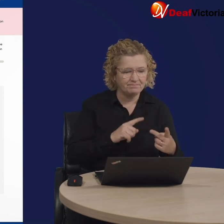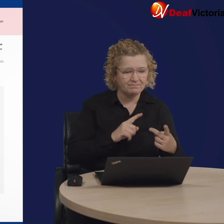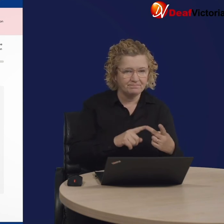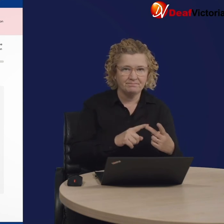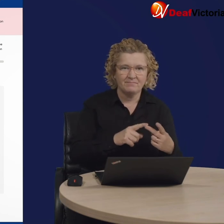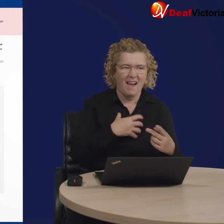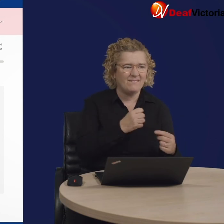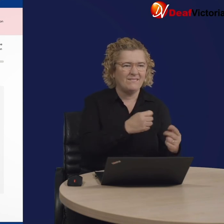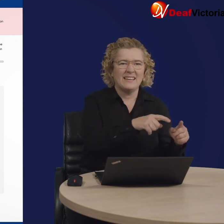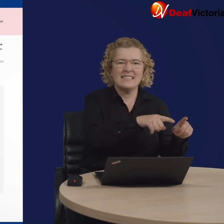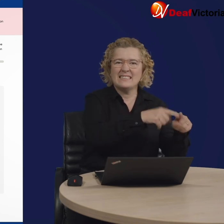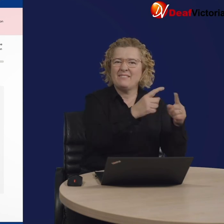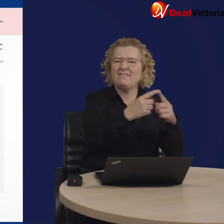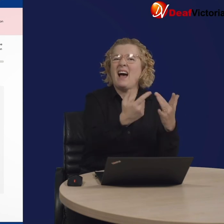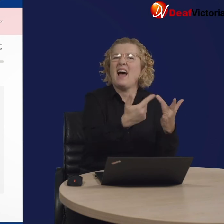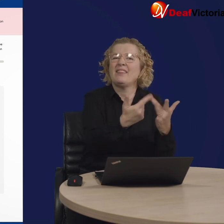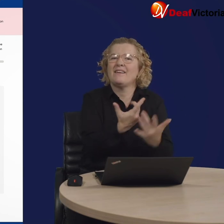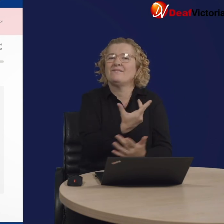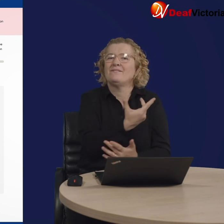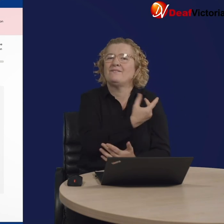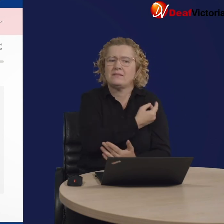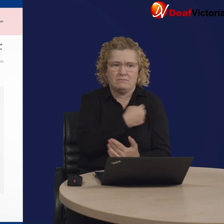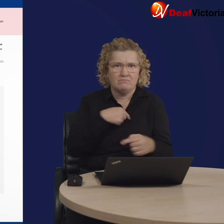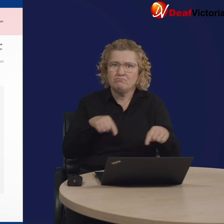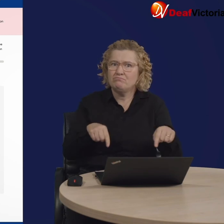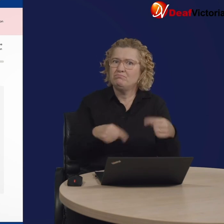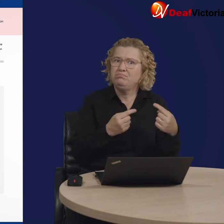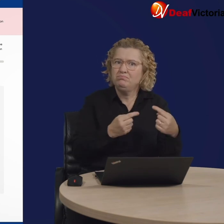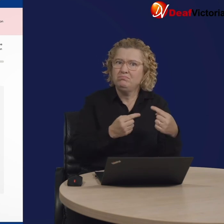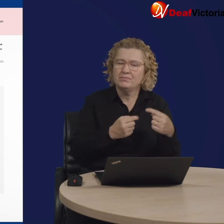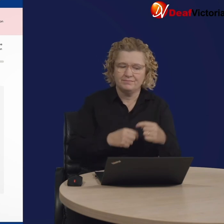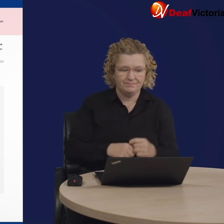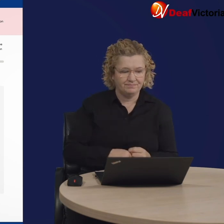The second asks if I've had an allergic reaction to a different vaccine in the past.